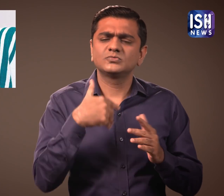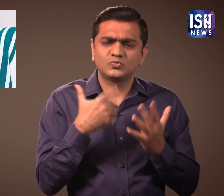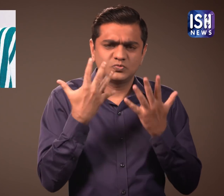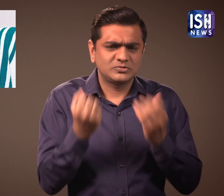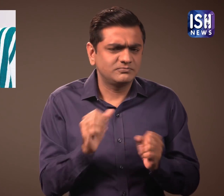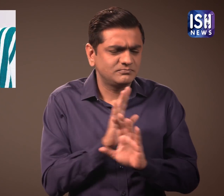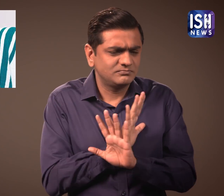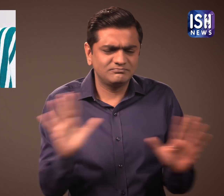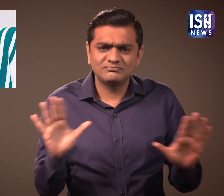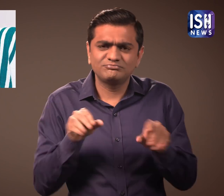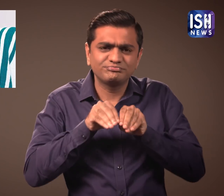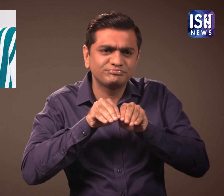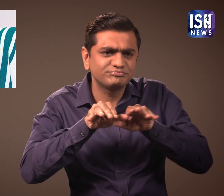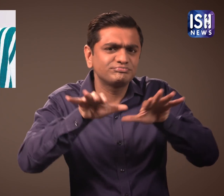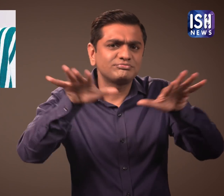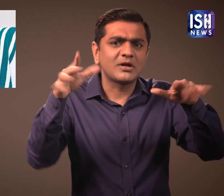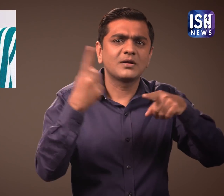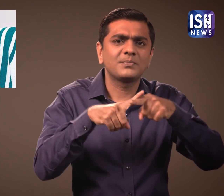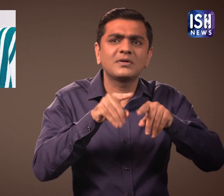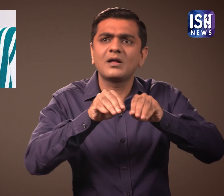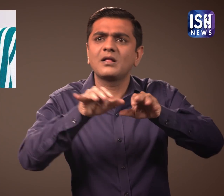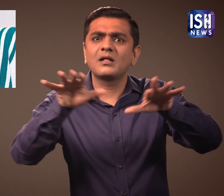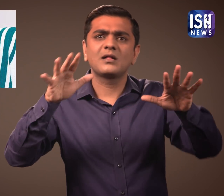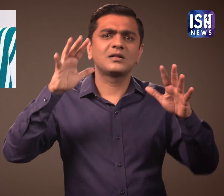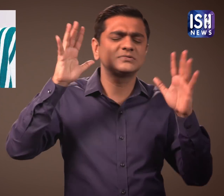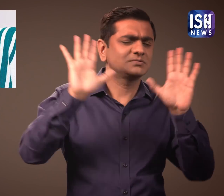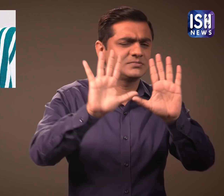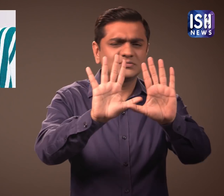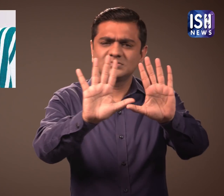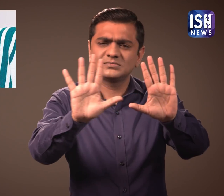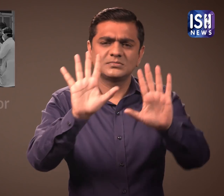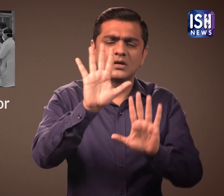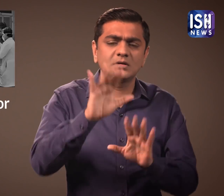We do not want the virus to spread.